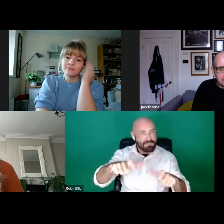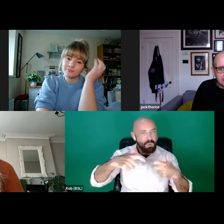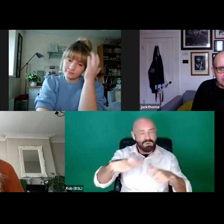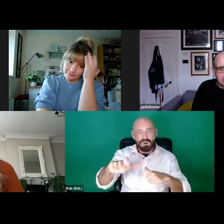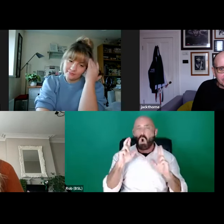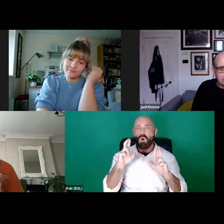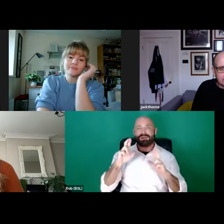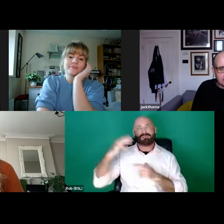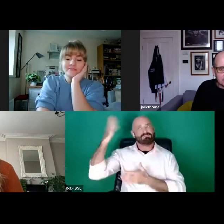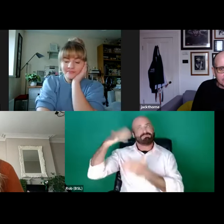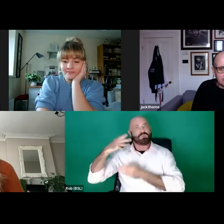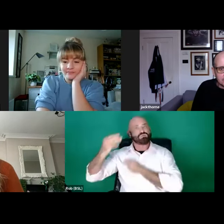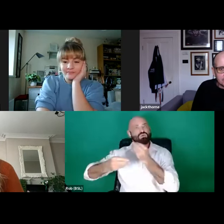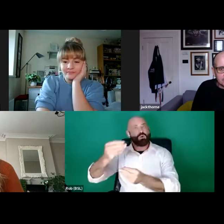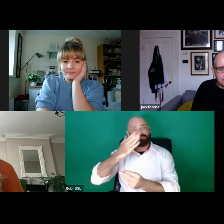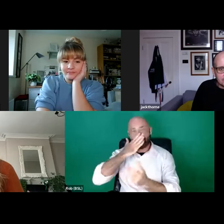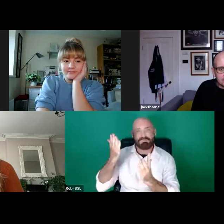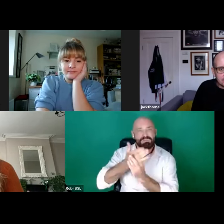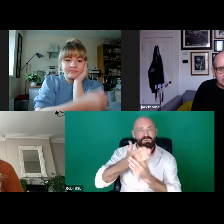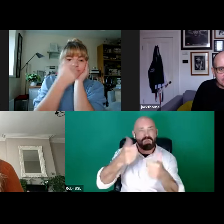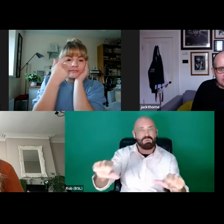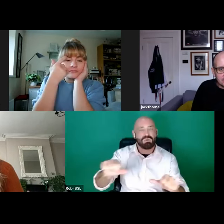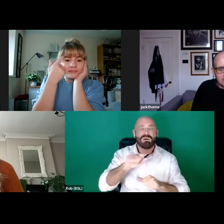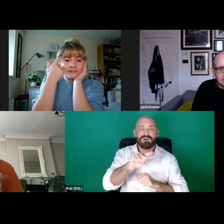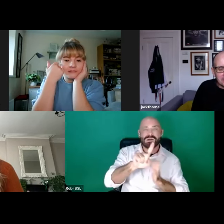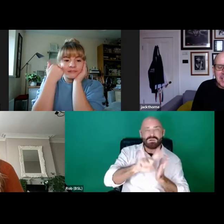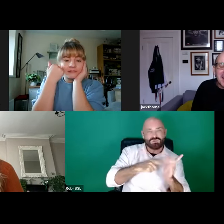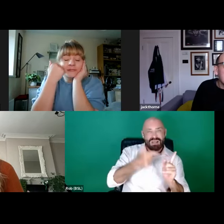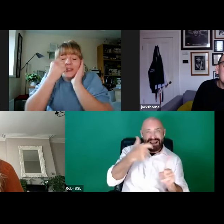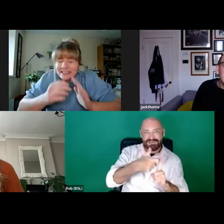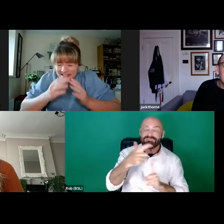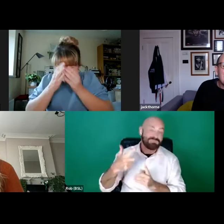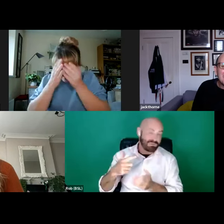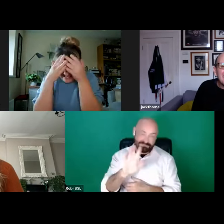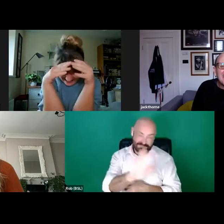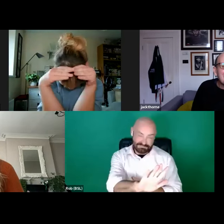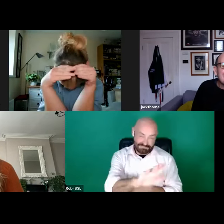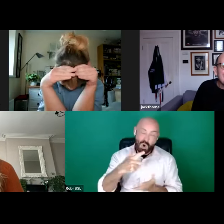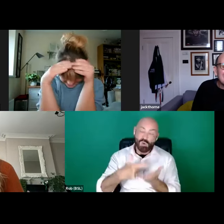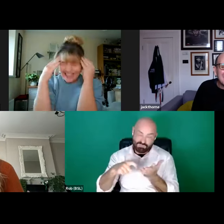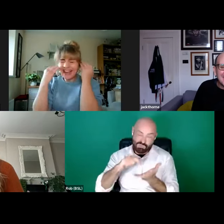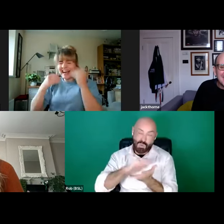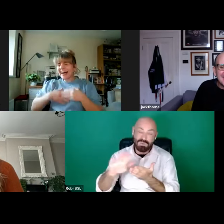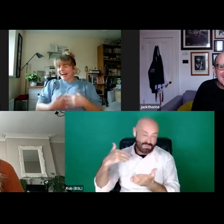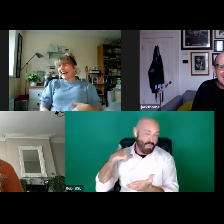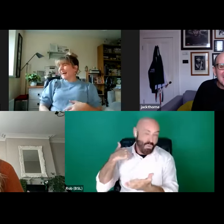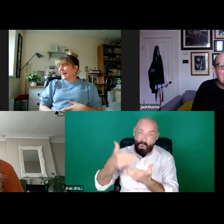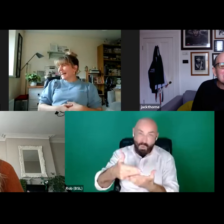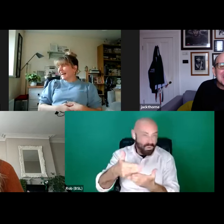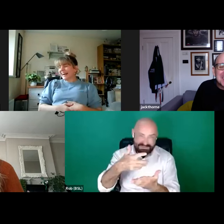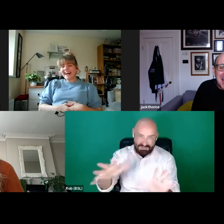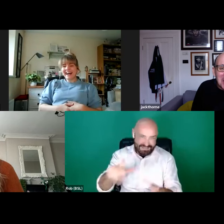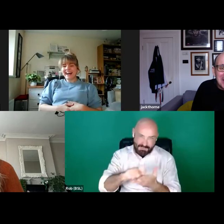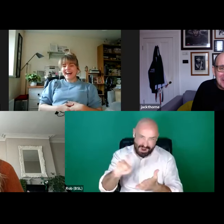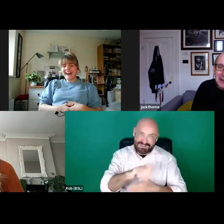To be fair, Jack, Ruth always was a writer. I know, I know but she didn't tell me it for